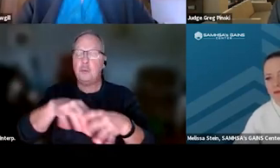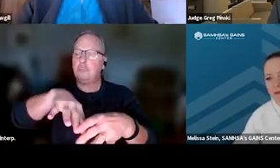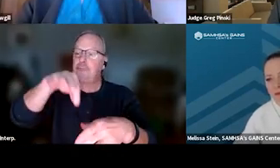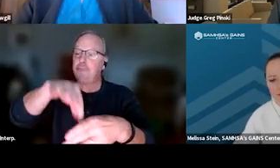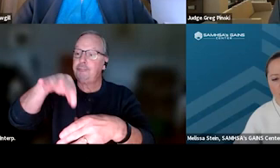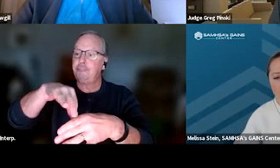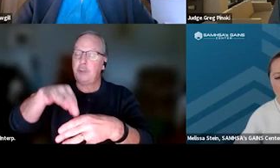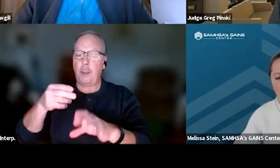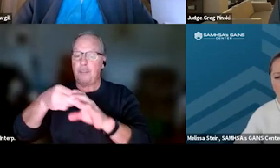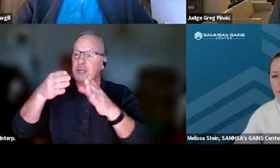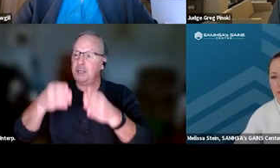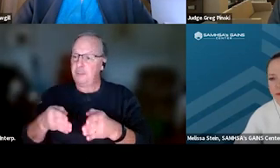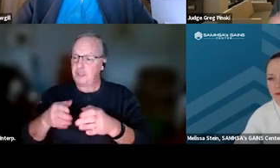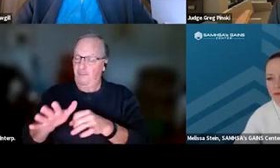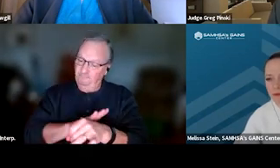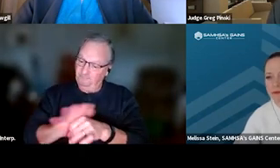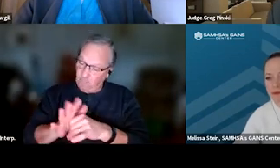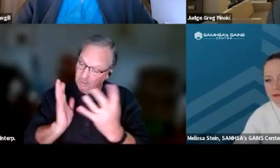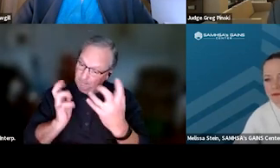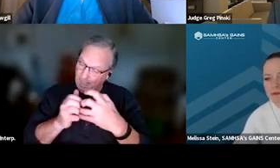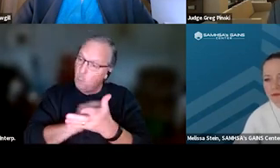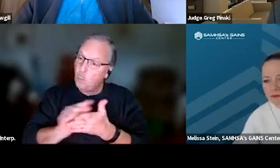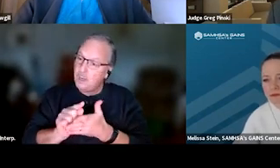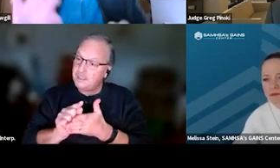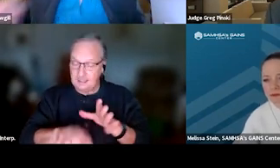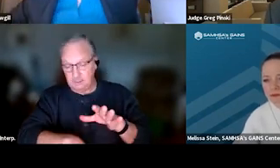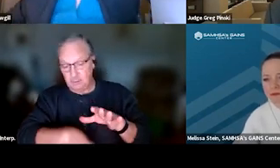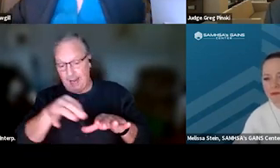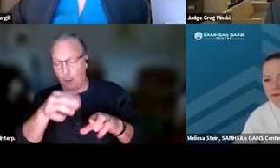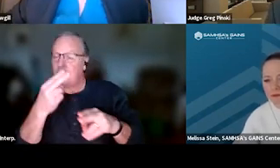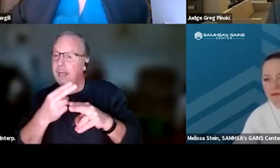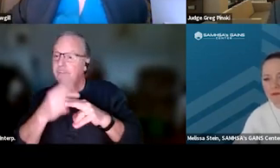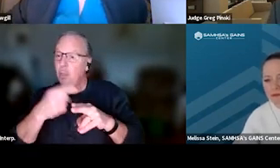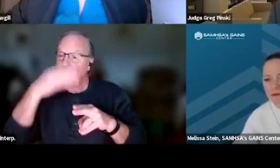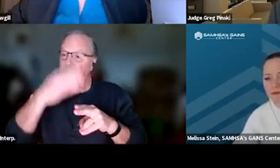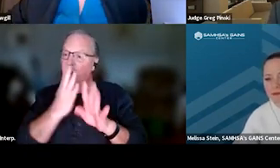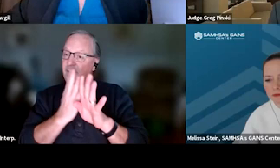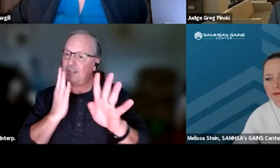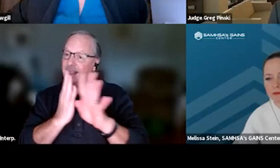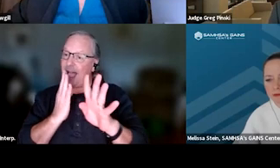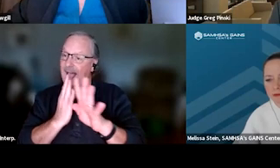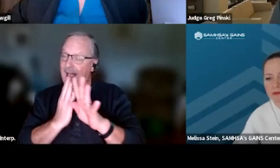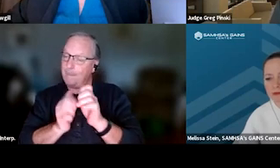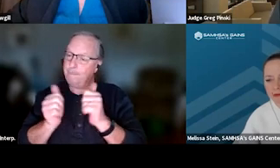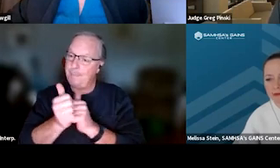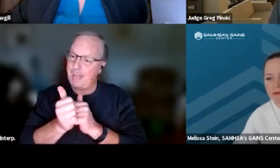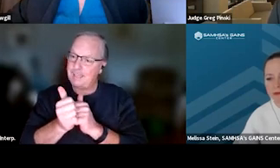who had fully compliant weeks, and they drew out a name for a front of the line pass, and the participants loved that.